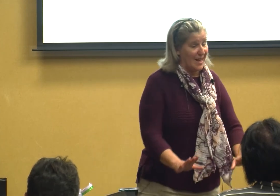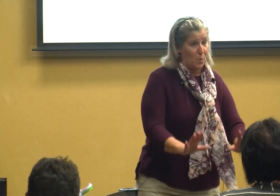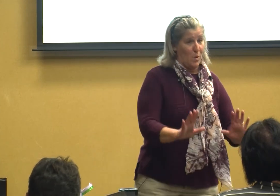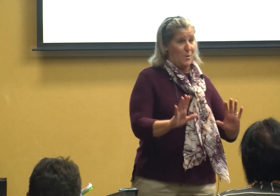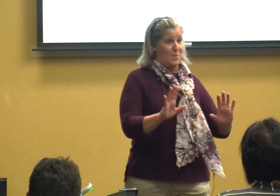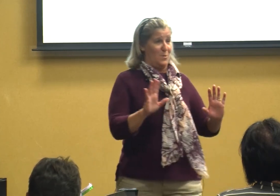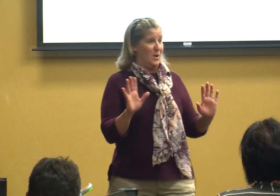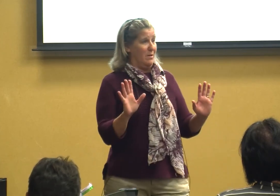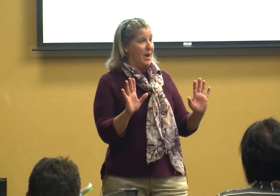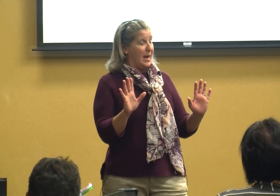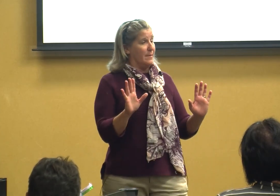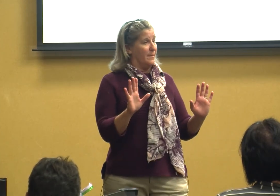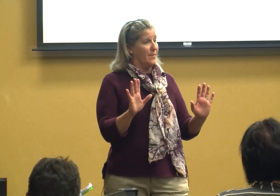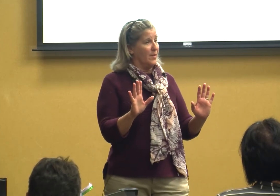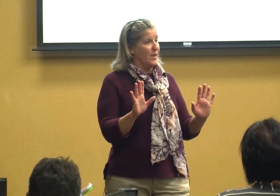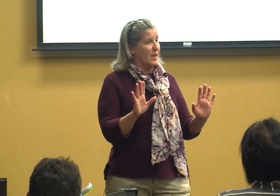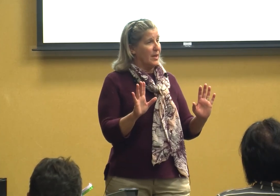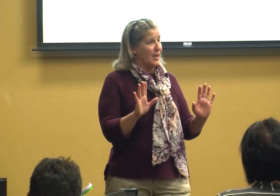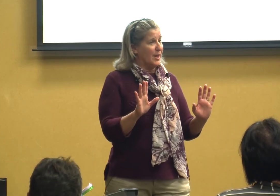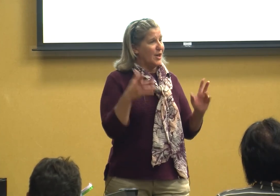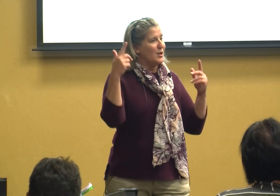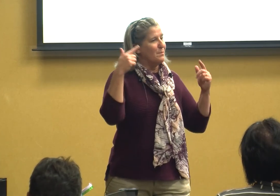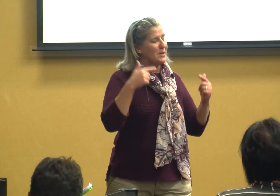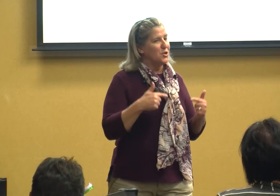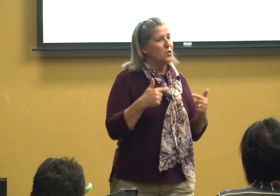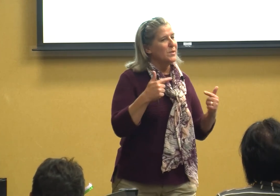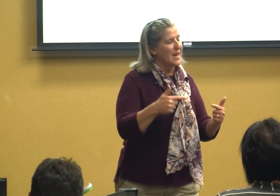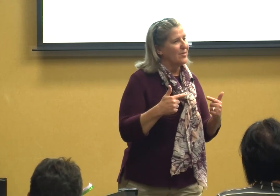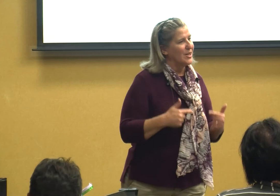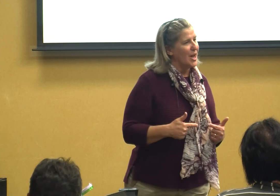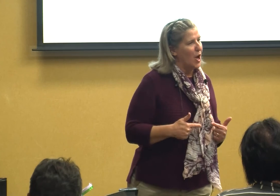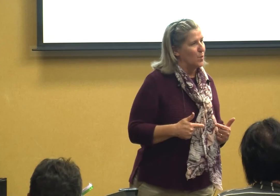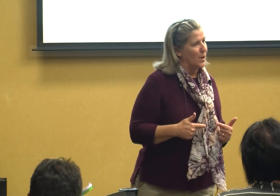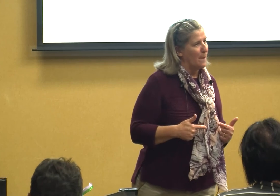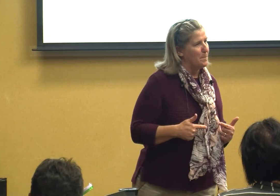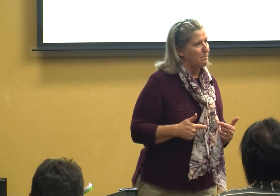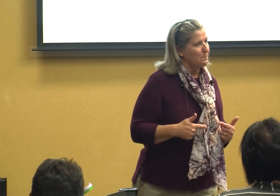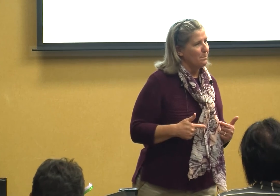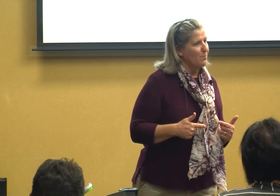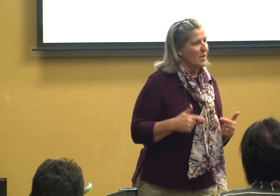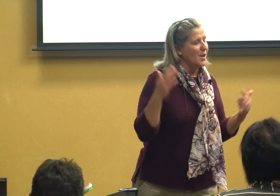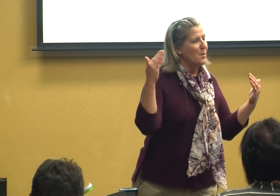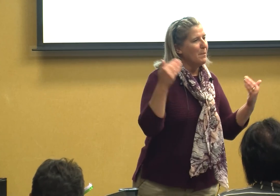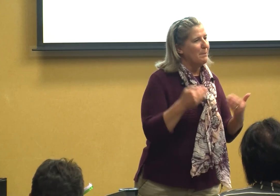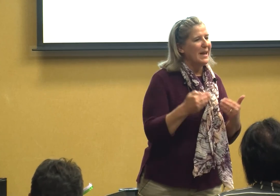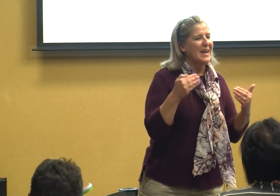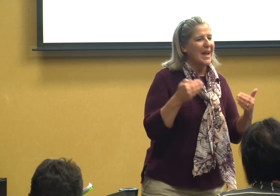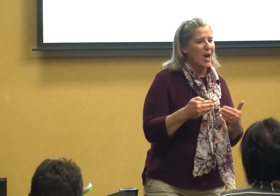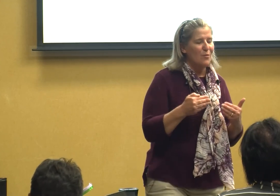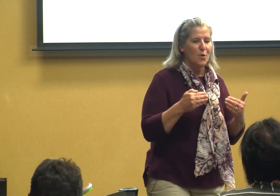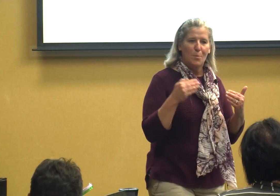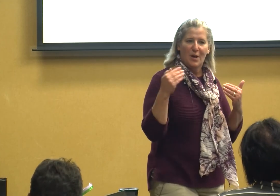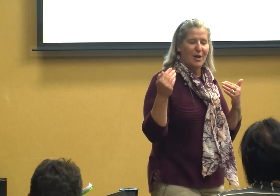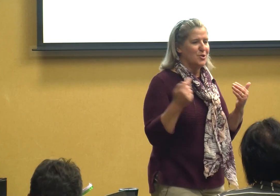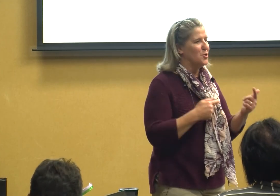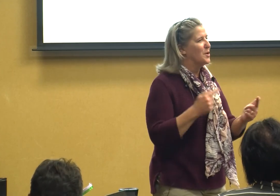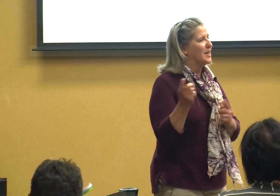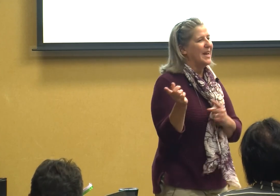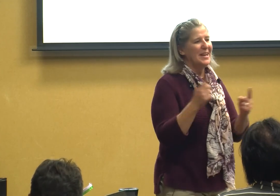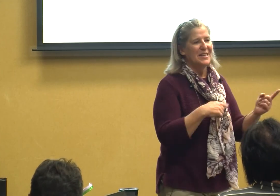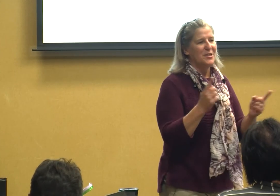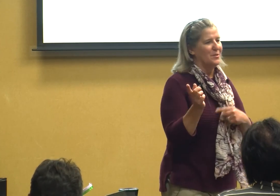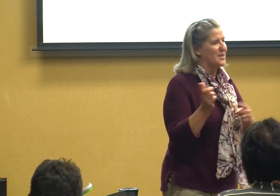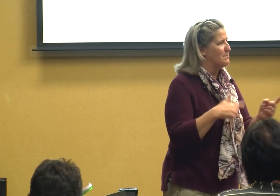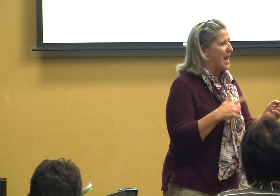like whoa all right but you set the tone but be careful because you could get into this match